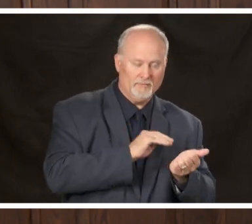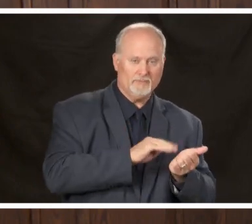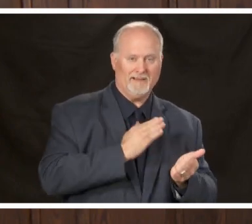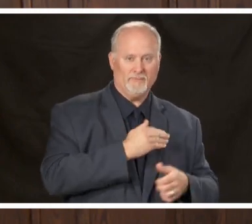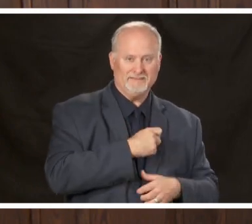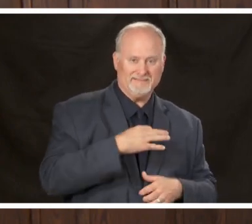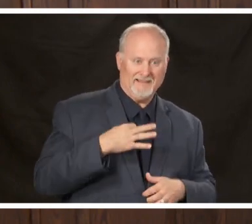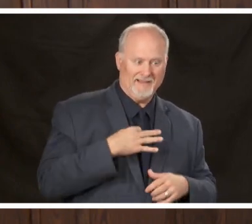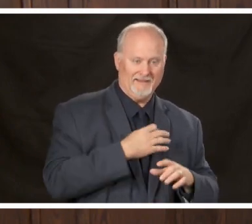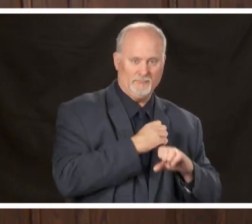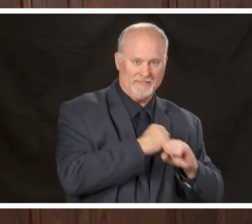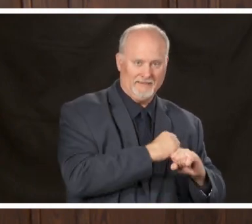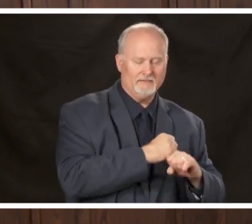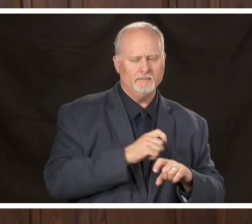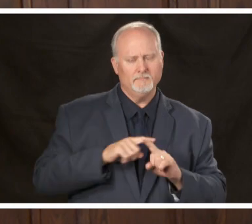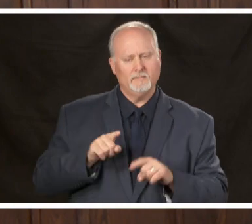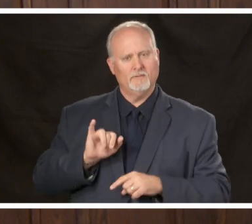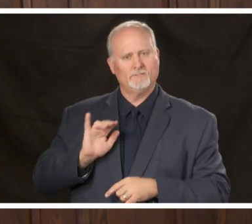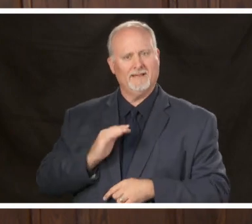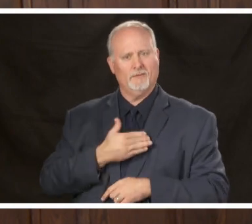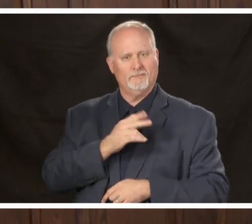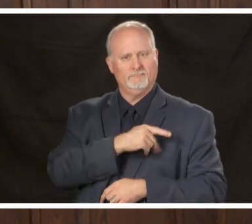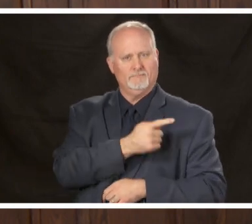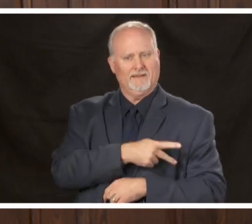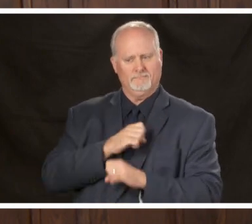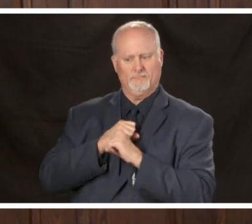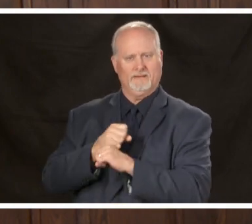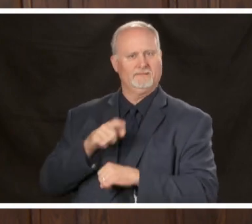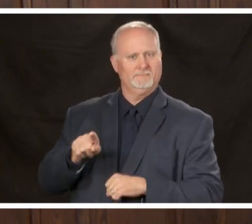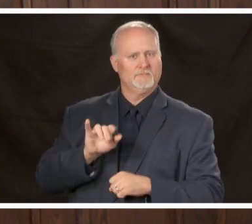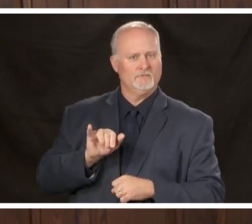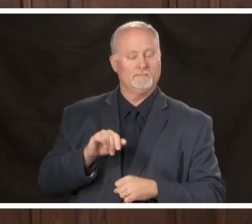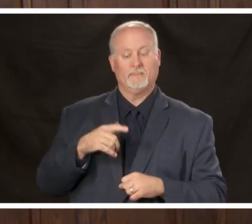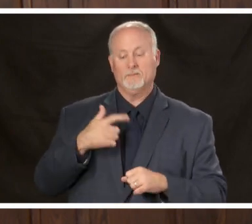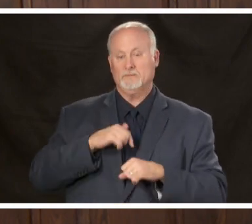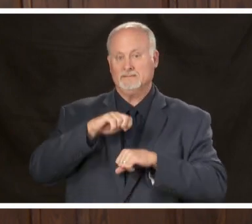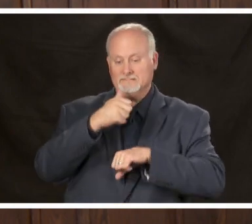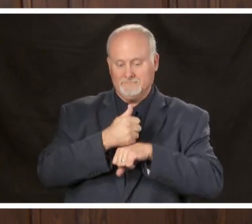are protected also so as we schedule procedures and schedule appointments